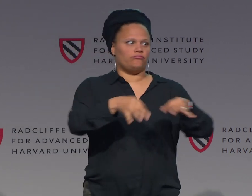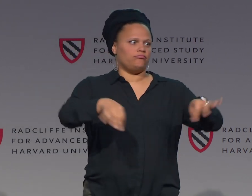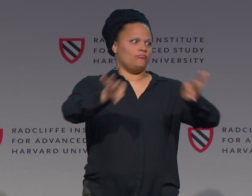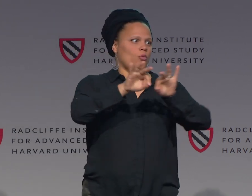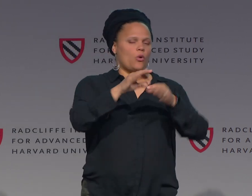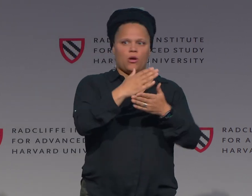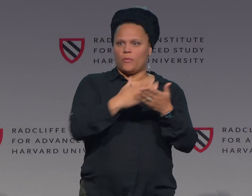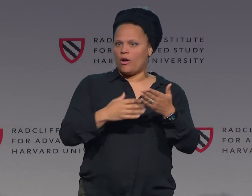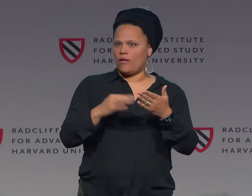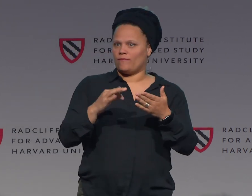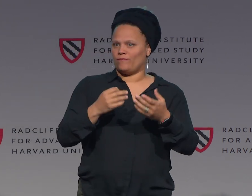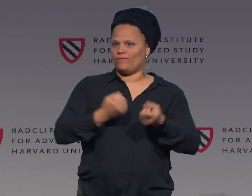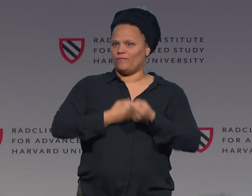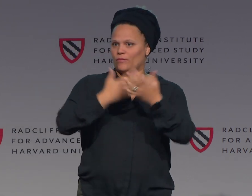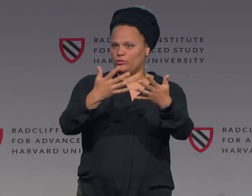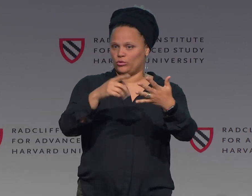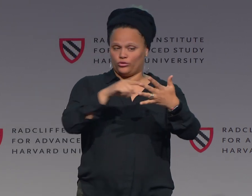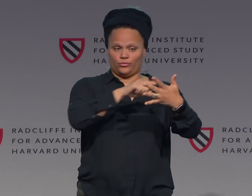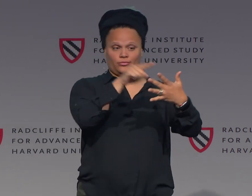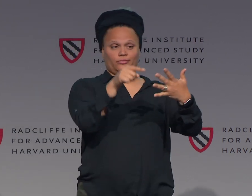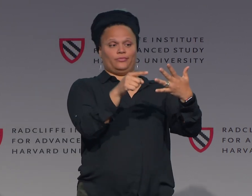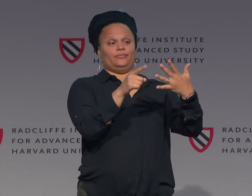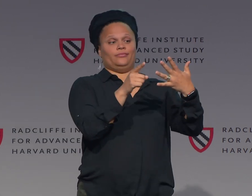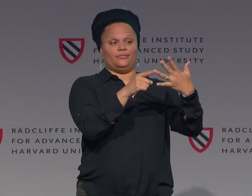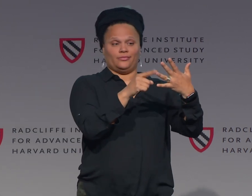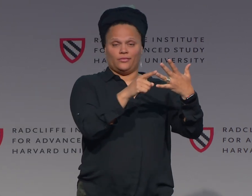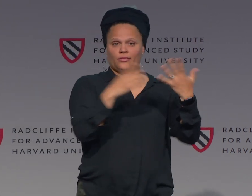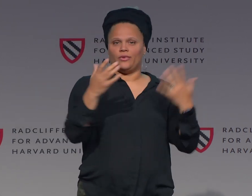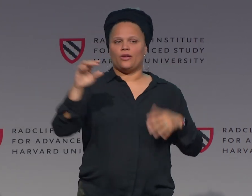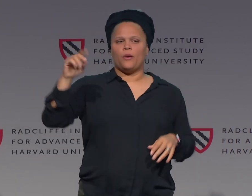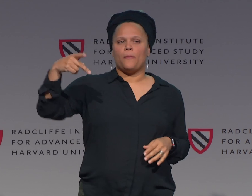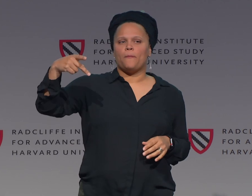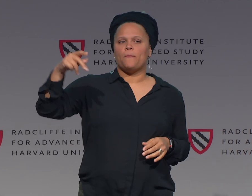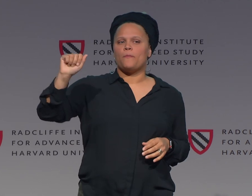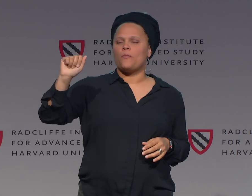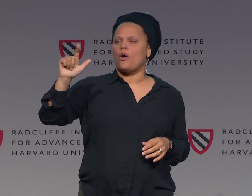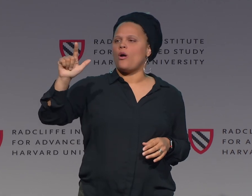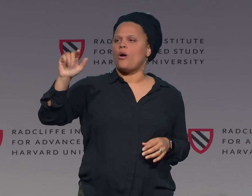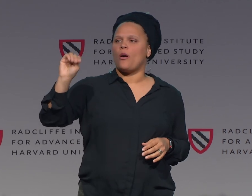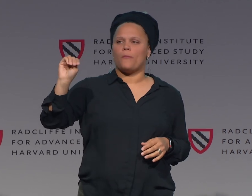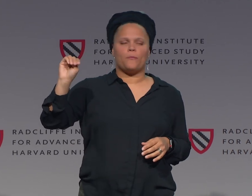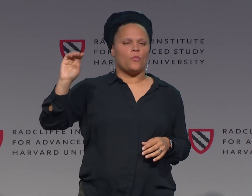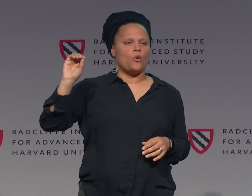So again, movement is such a crucial aspect of language in its expression.